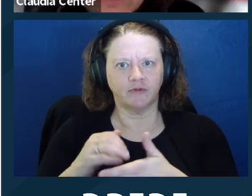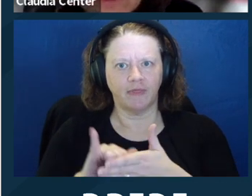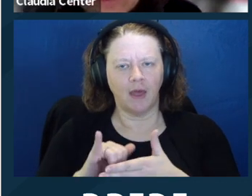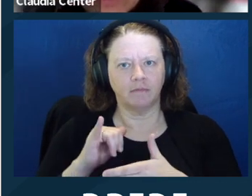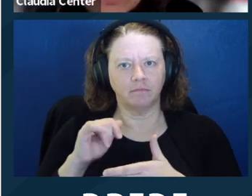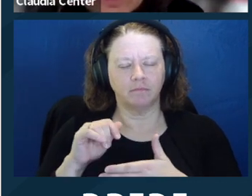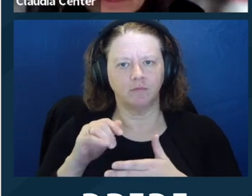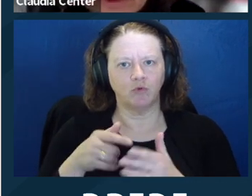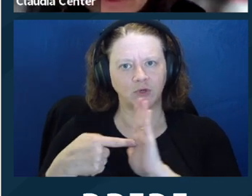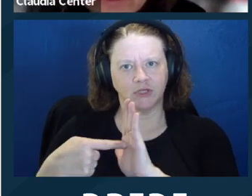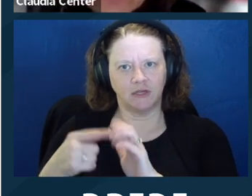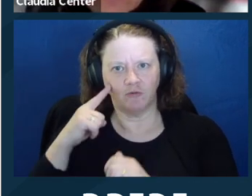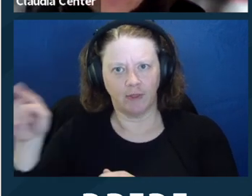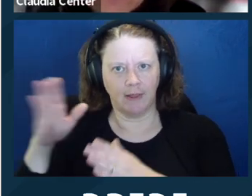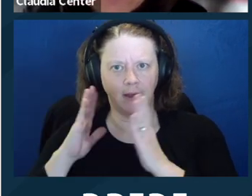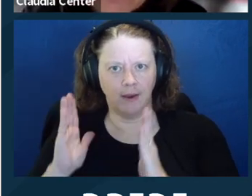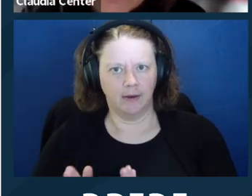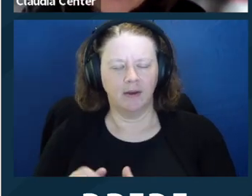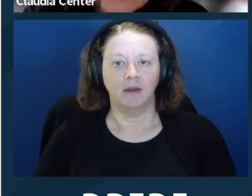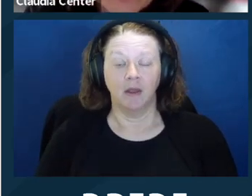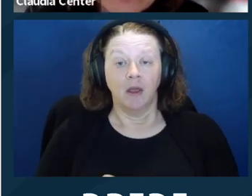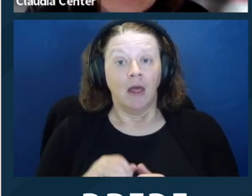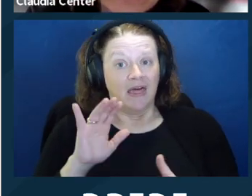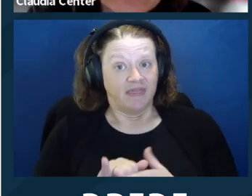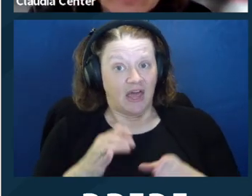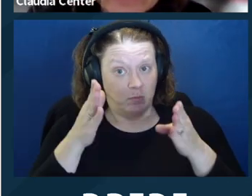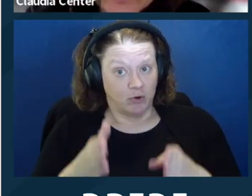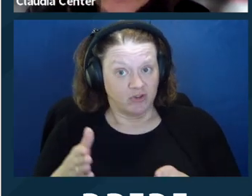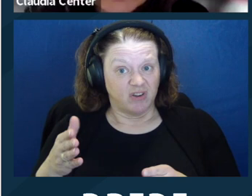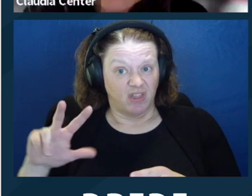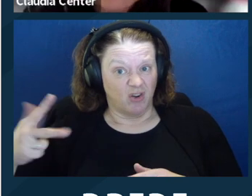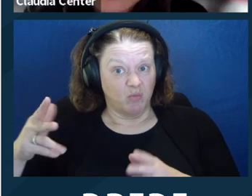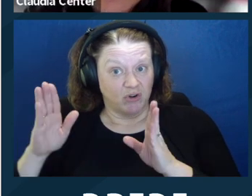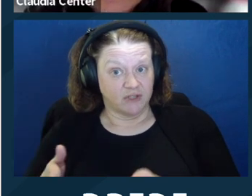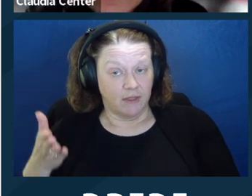evidentiary privilege, and the comments reiterate that the lawyer should look to the client